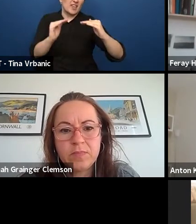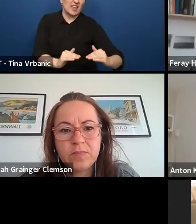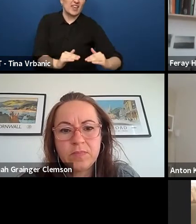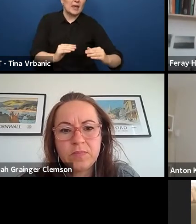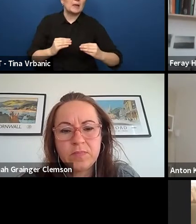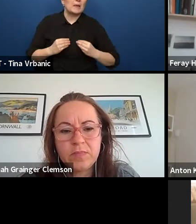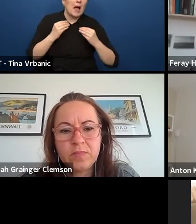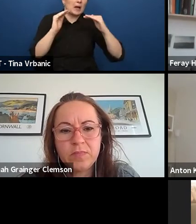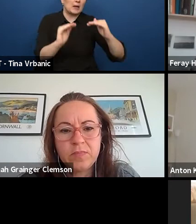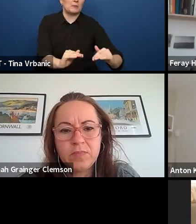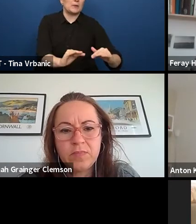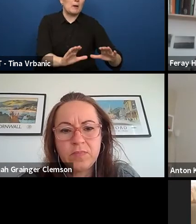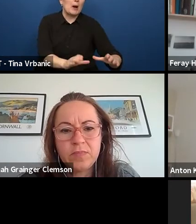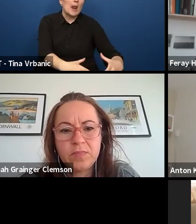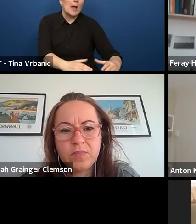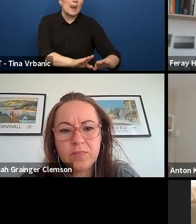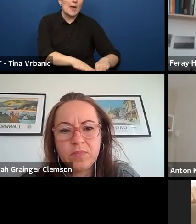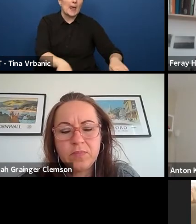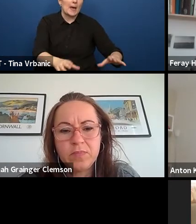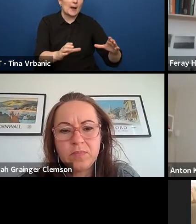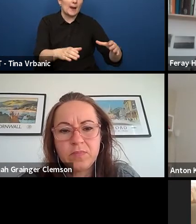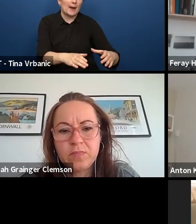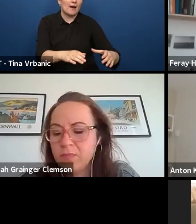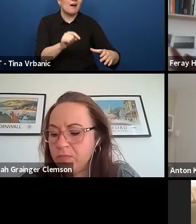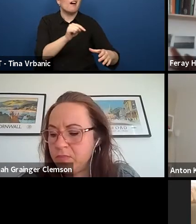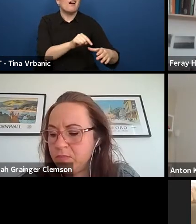And then I think it's really important also